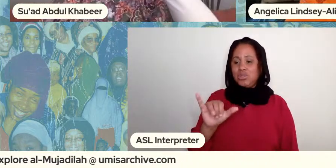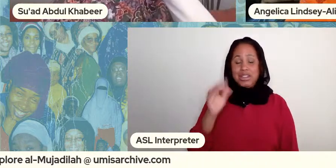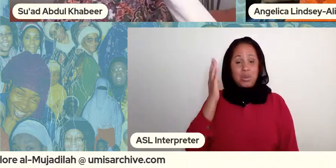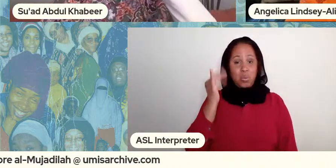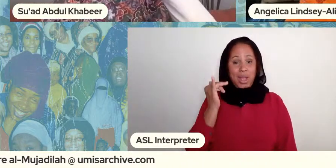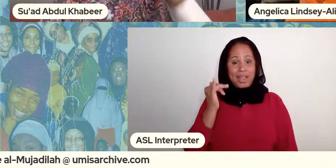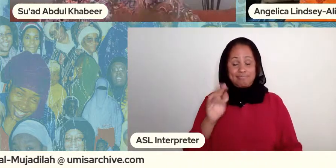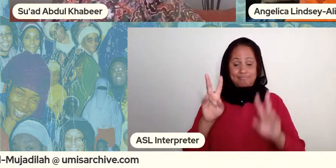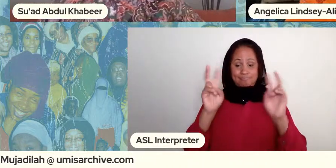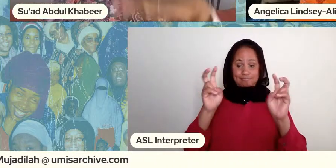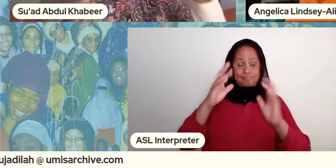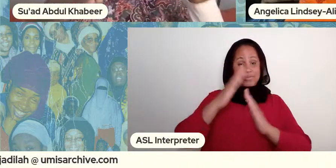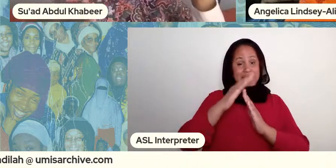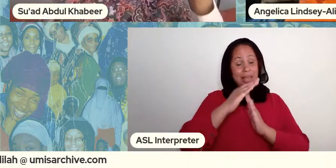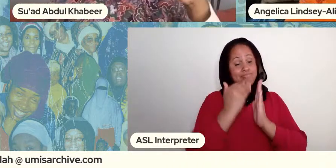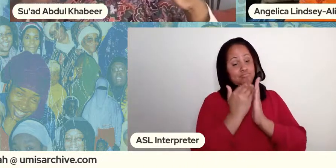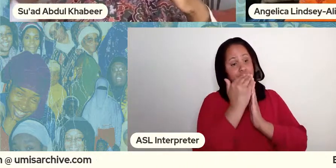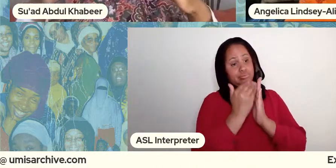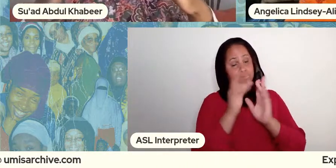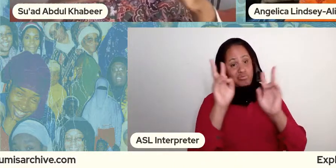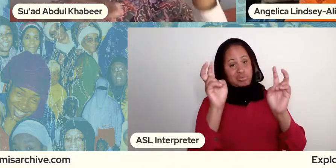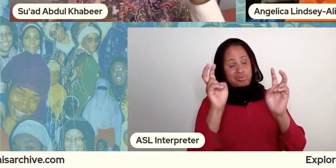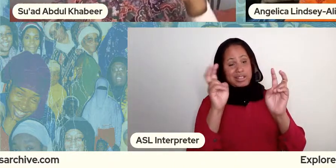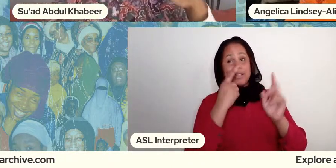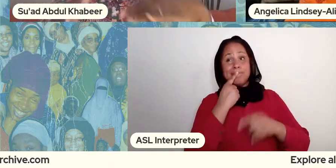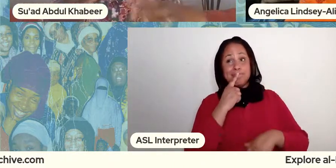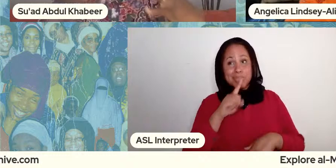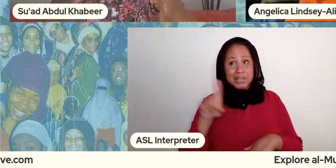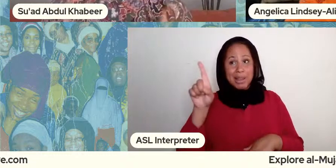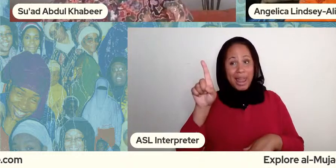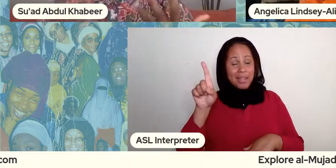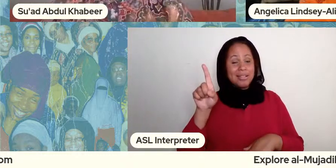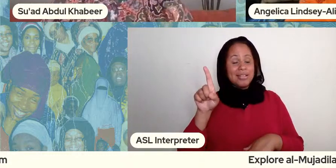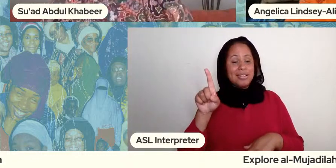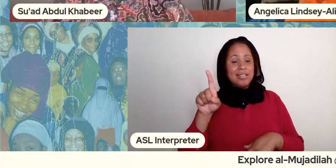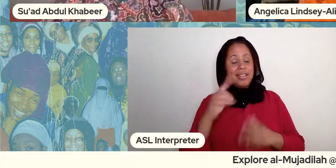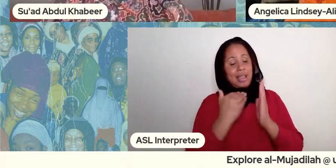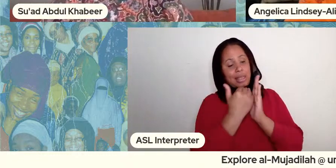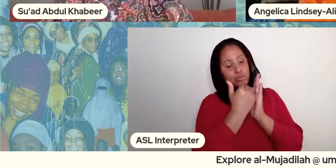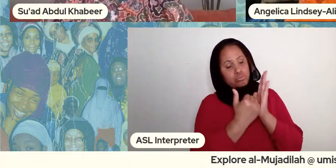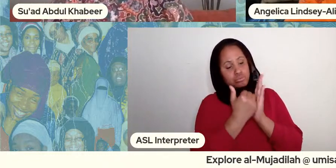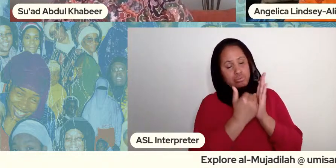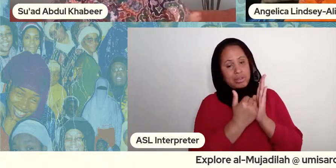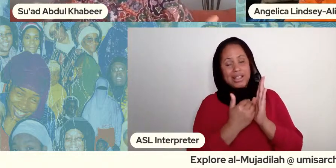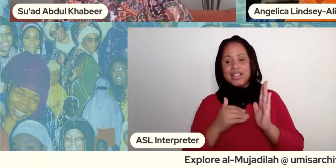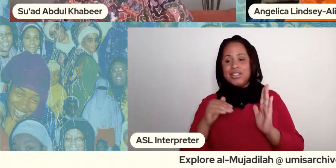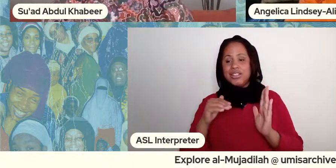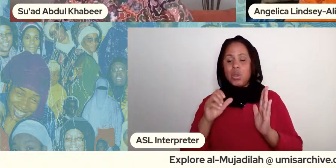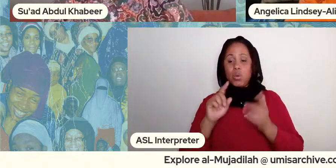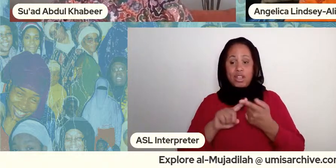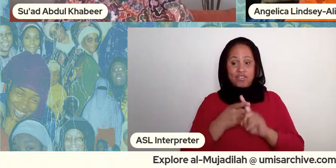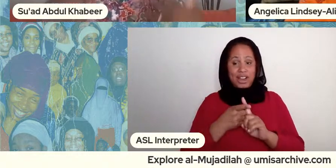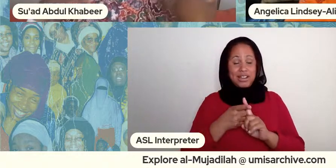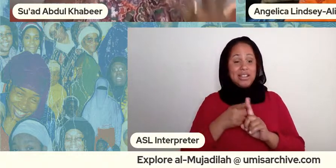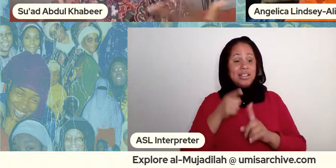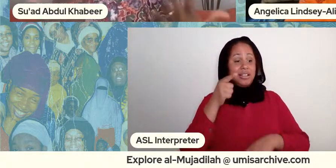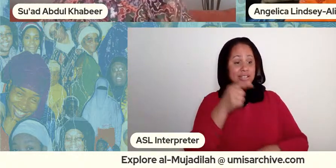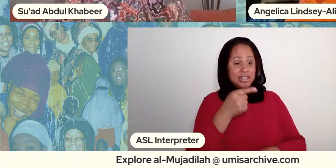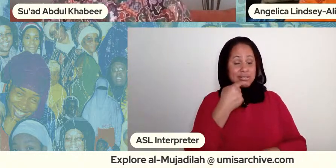for the quran you know it's like this and she's like yeah and she's breaking down so the sister who was a friend of hers basically was saying you know my husband you know has basically abandoned